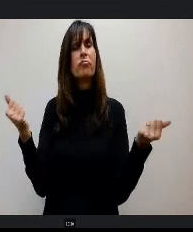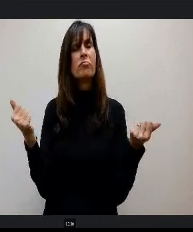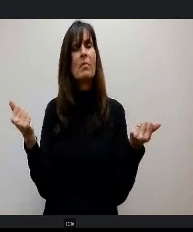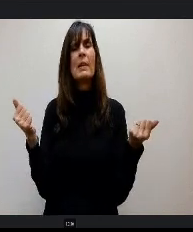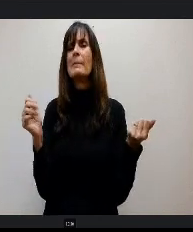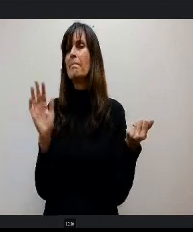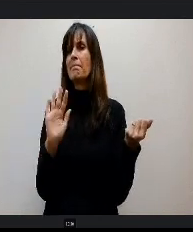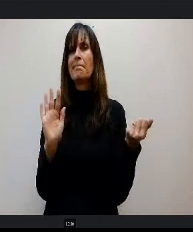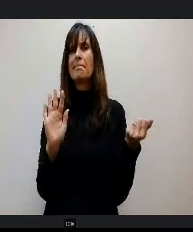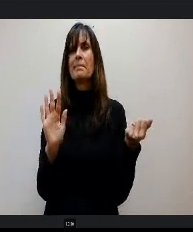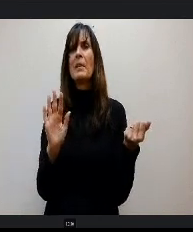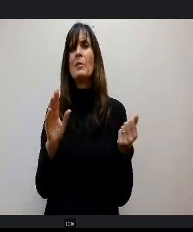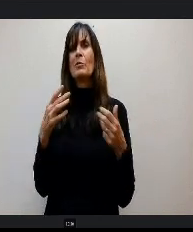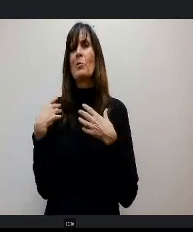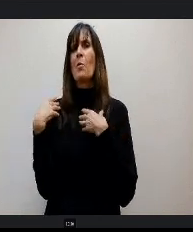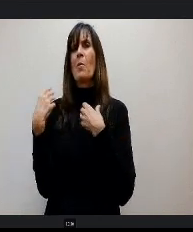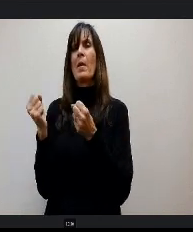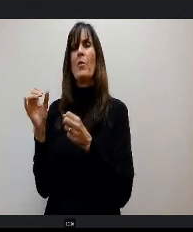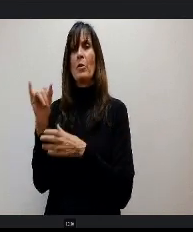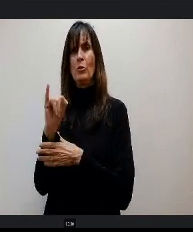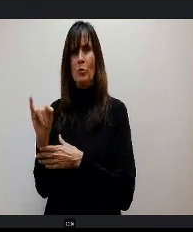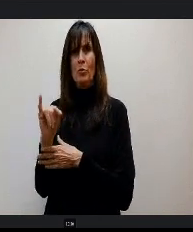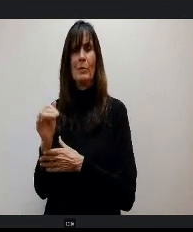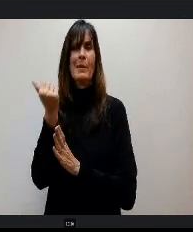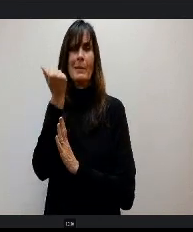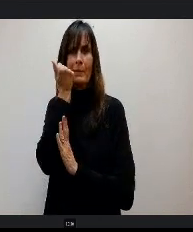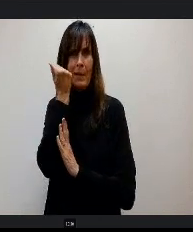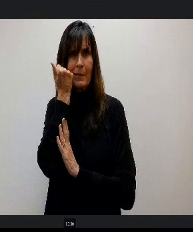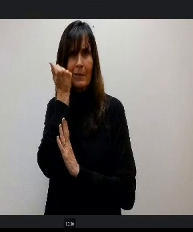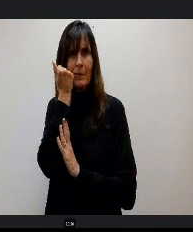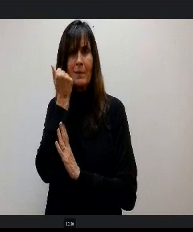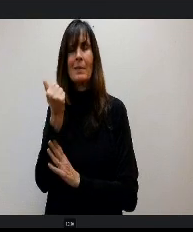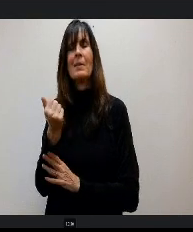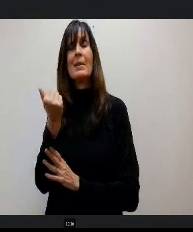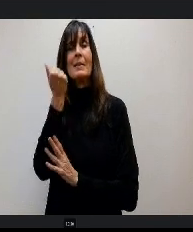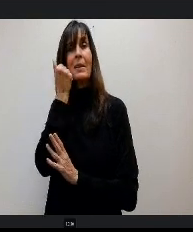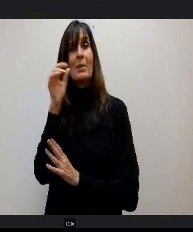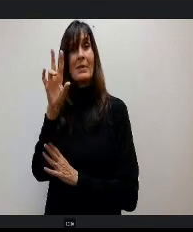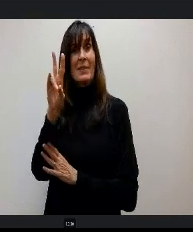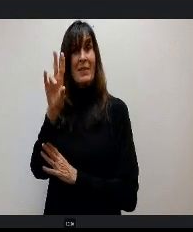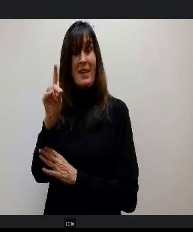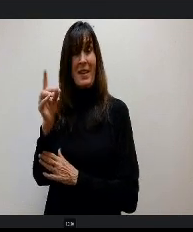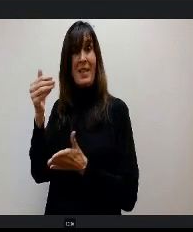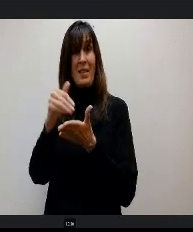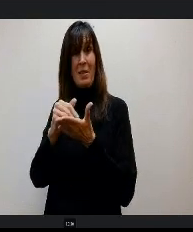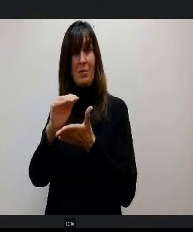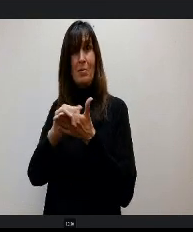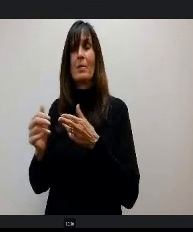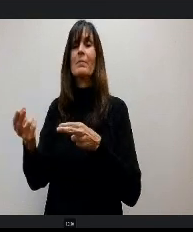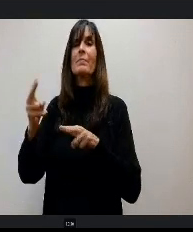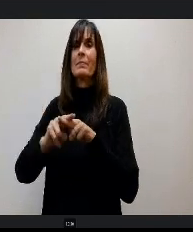absorb that dental as well, had a 78 8,000 increase. So we are absorbing that, so